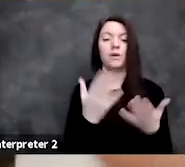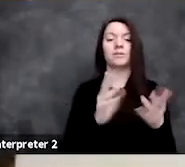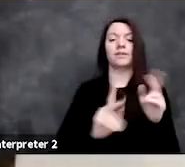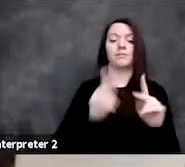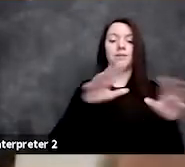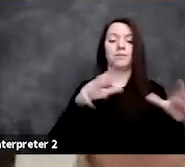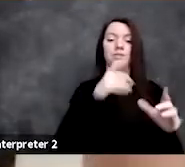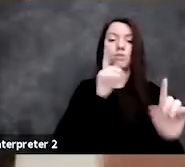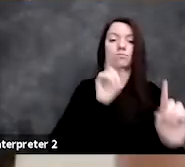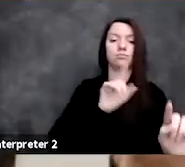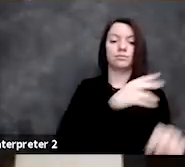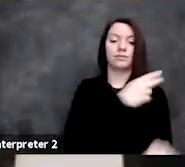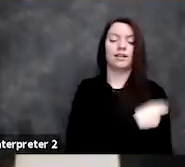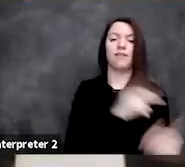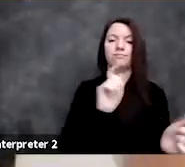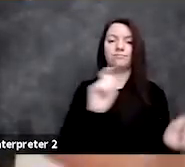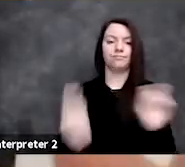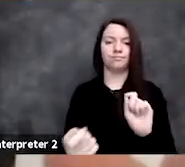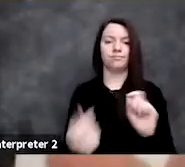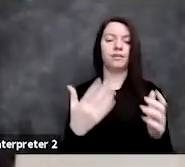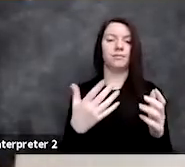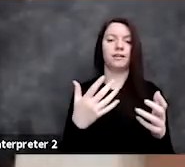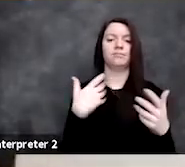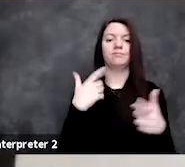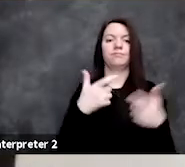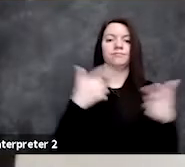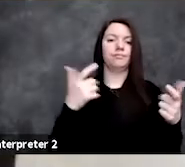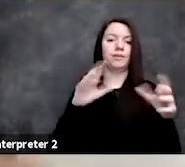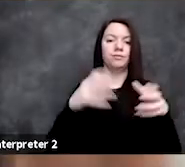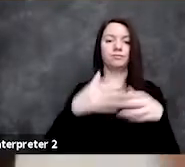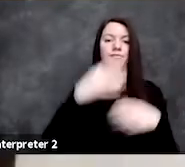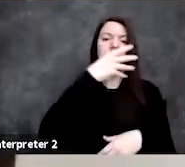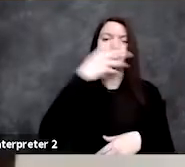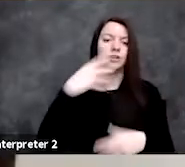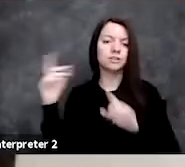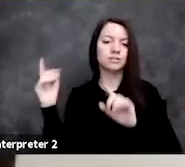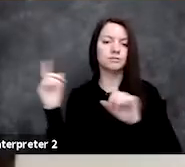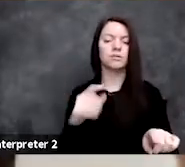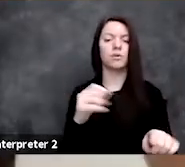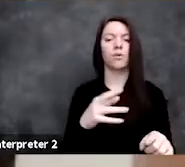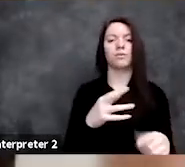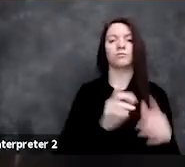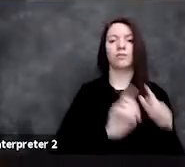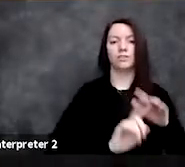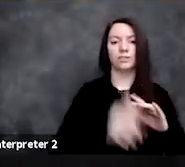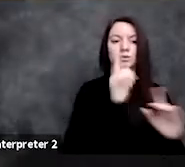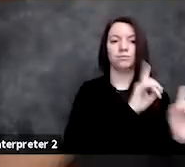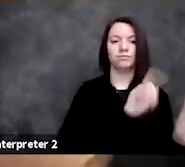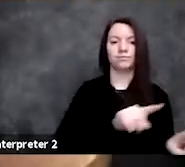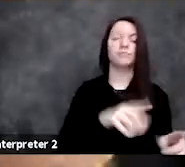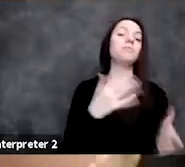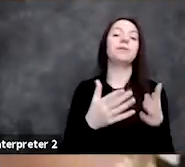we have a wave of immigration or refugees, or it could be just because a new disease is on the scene,